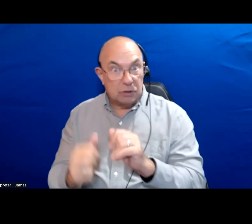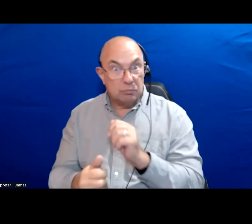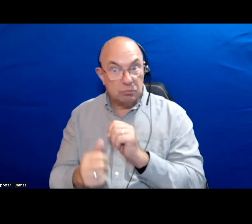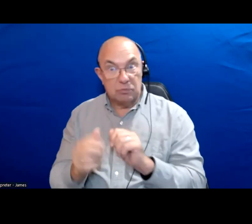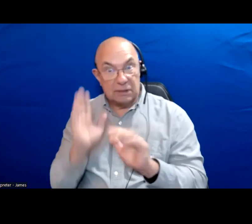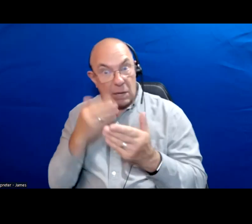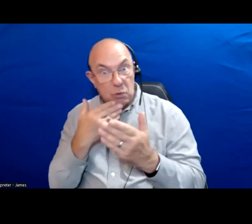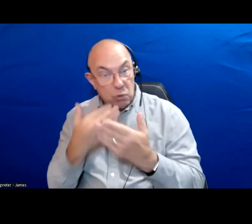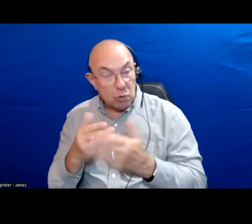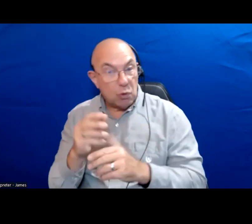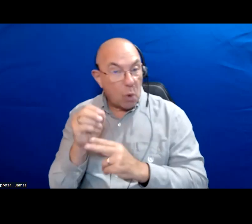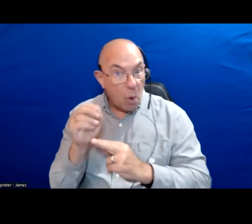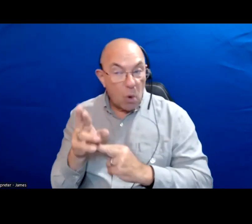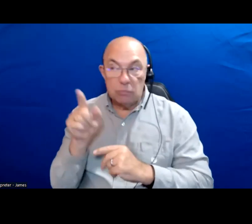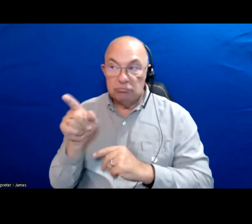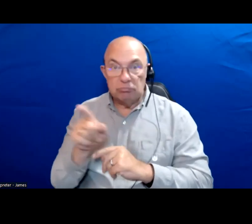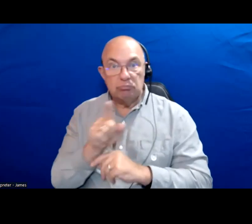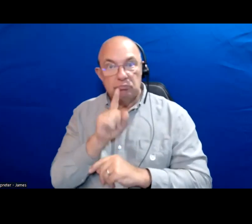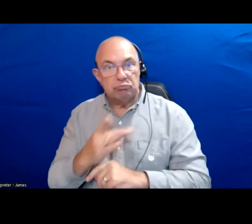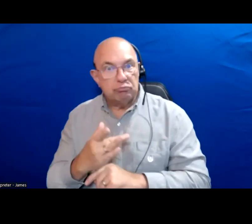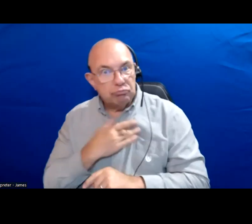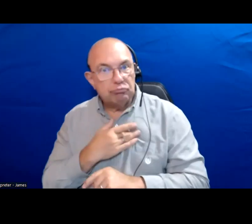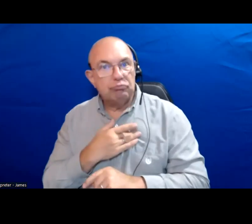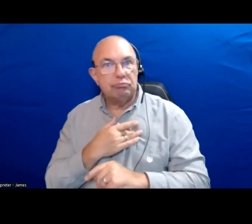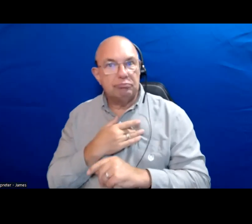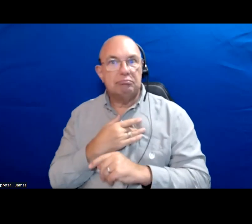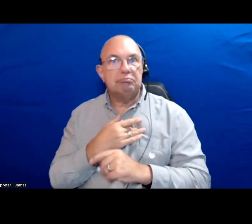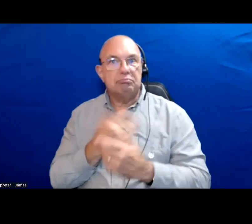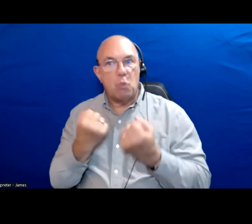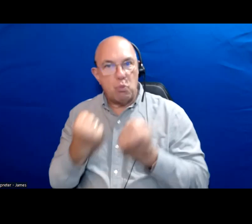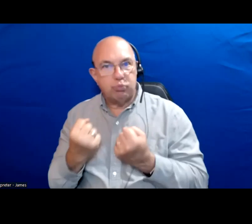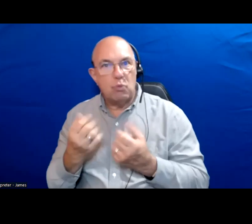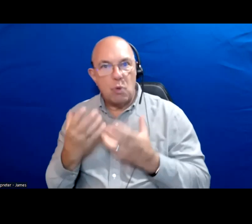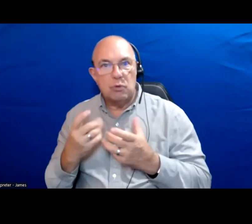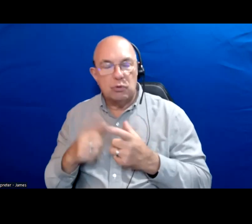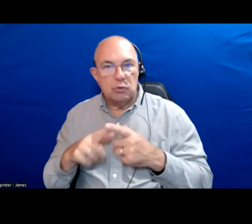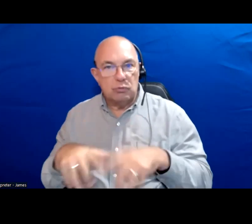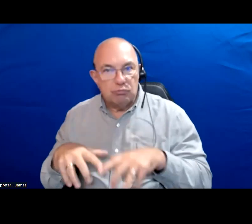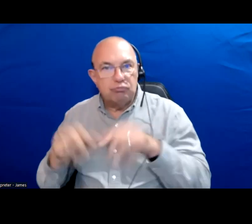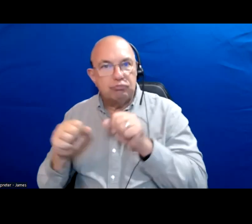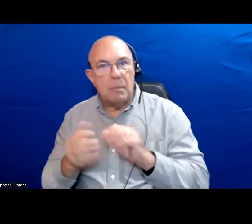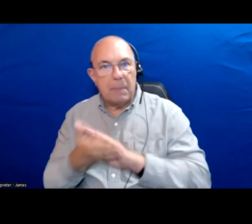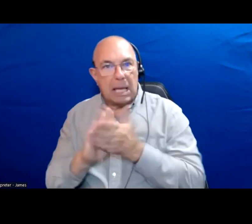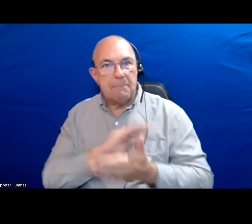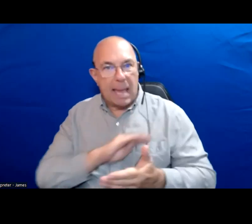Or whether they have the genuine backing to be able to hold up the things that they promise now.